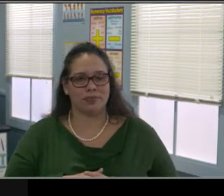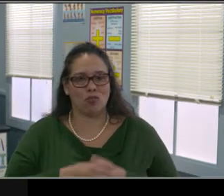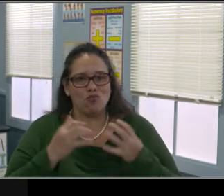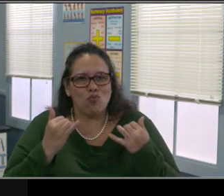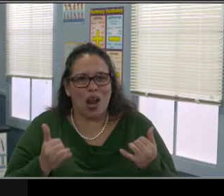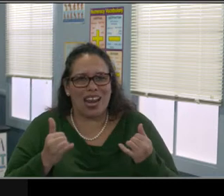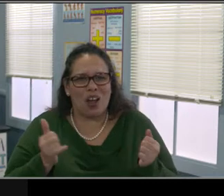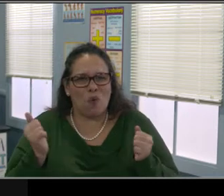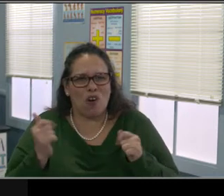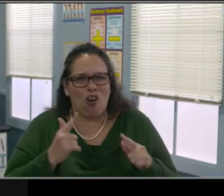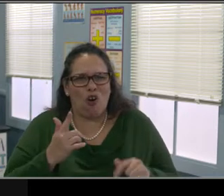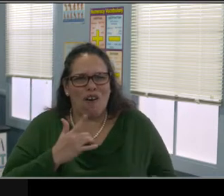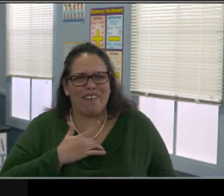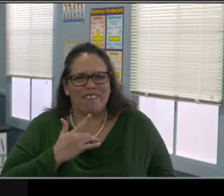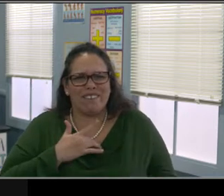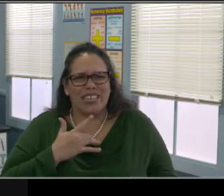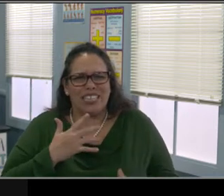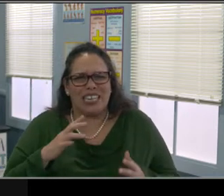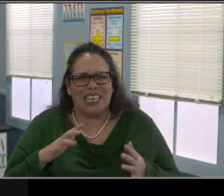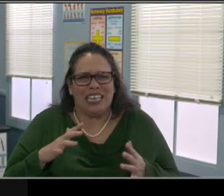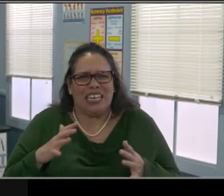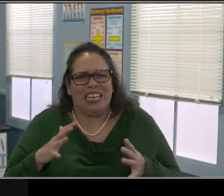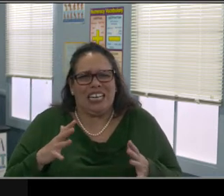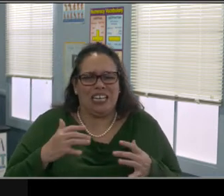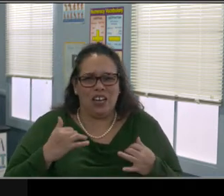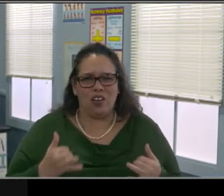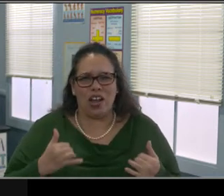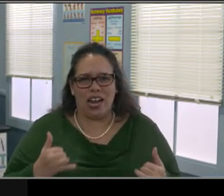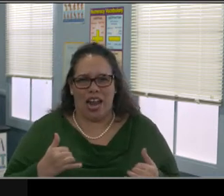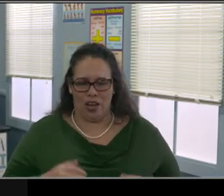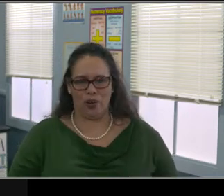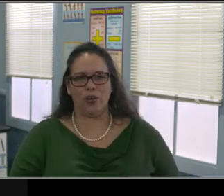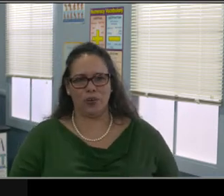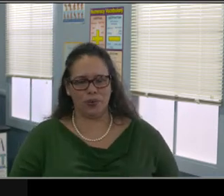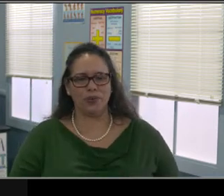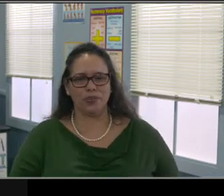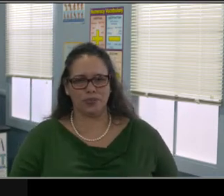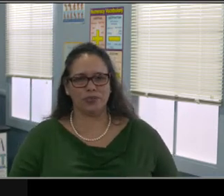All right. Little self-evaluation. The main purpose of discipline is,